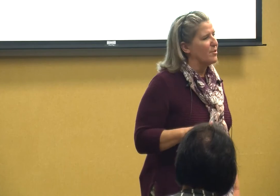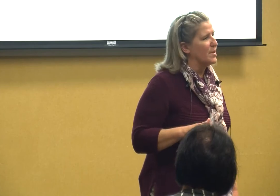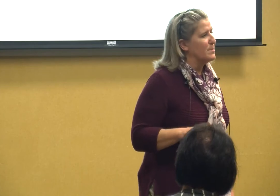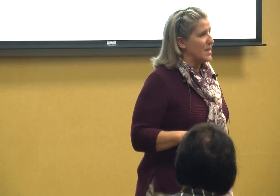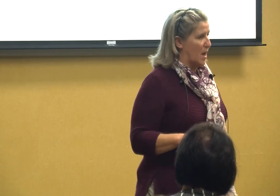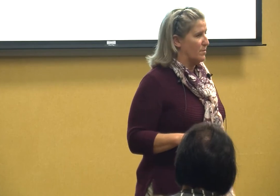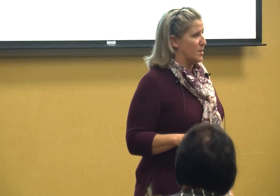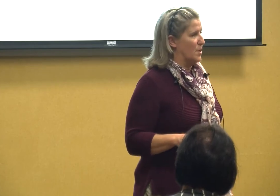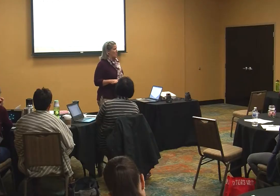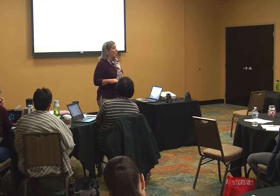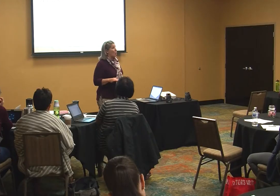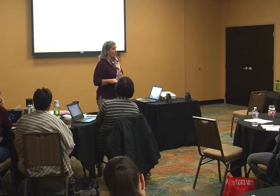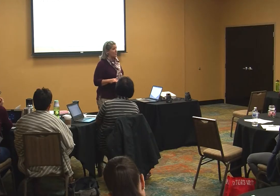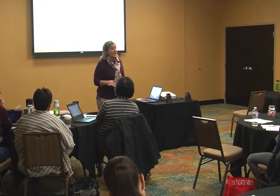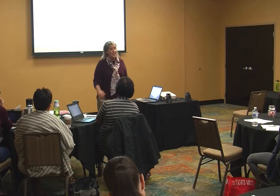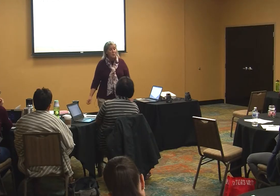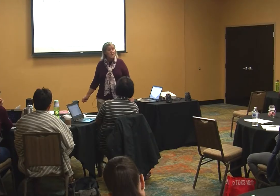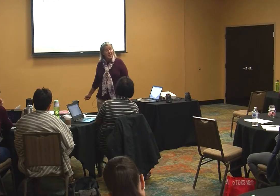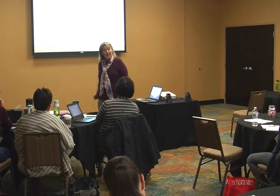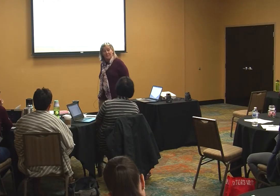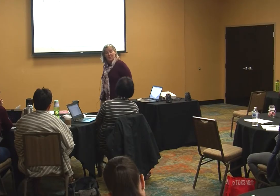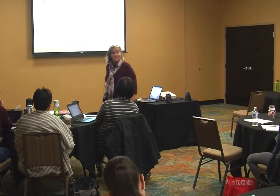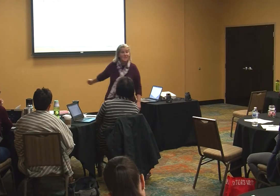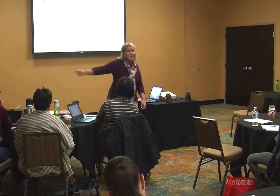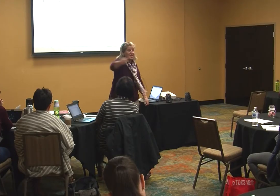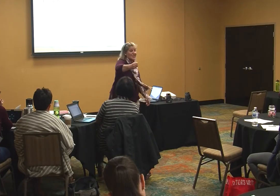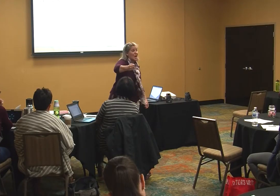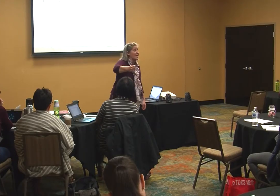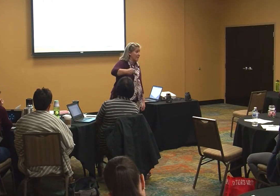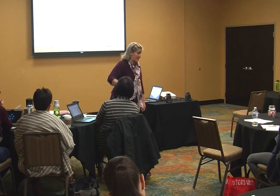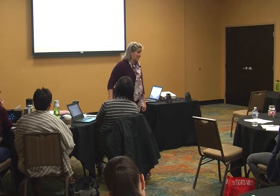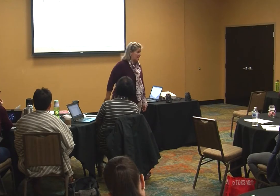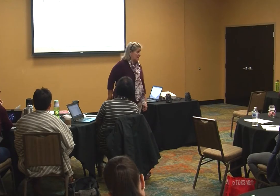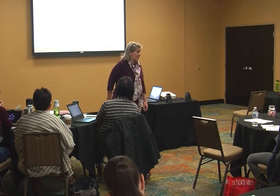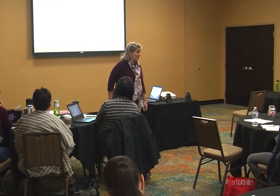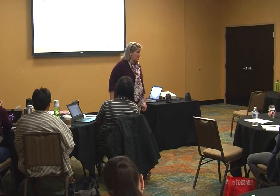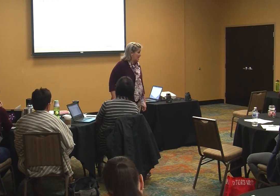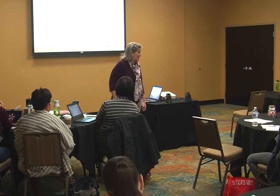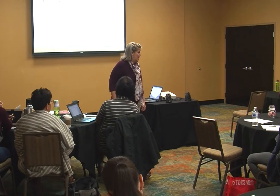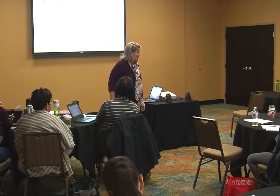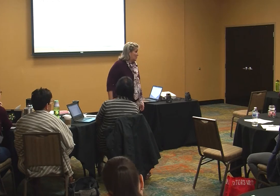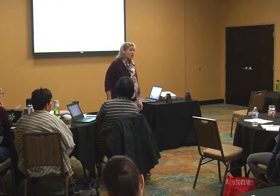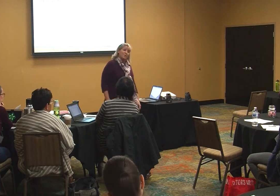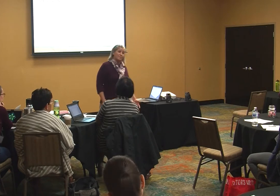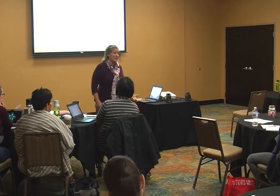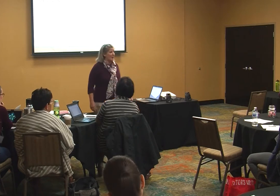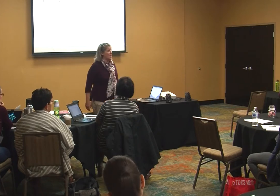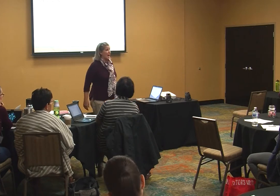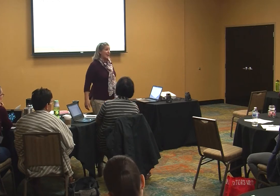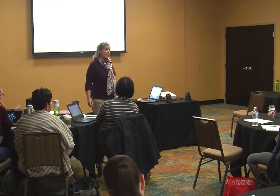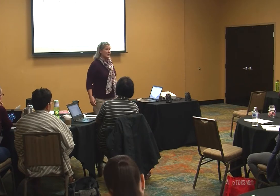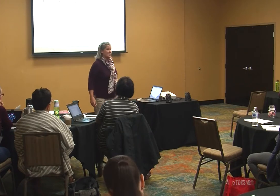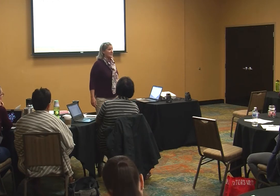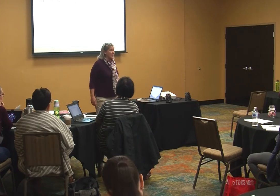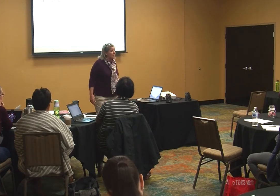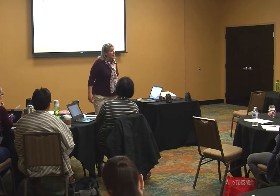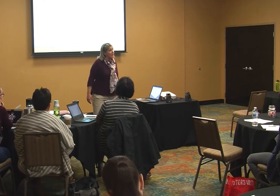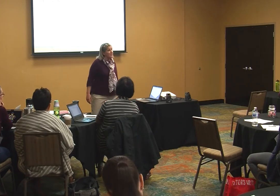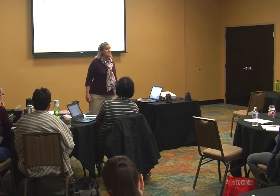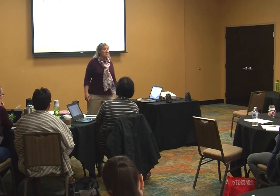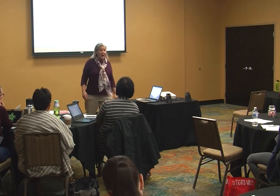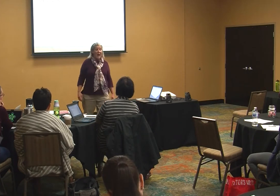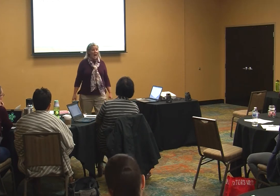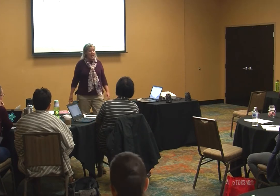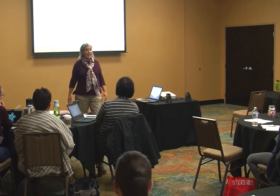themselves or if they do speak up for themselves it's like this which you know hey some kids I get